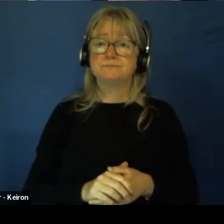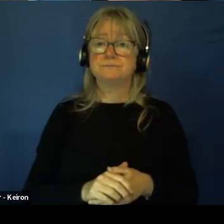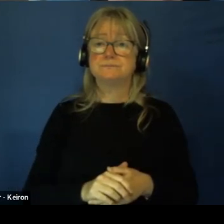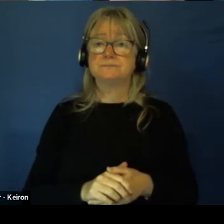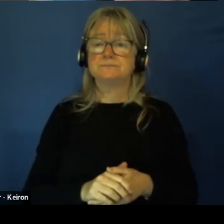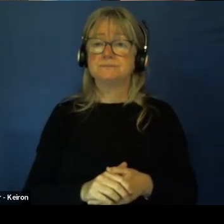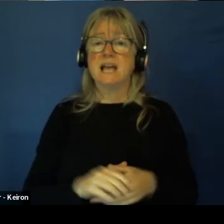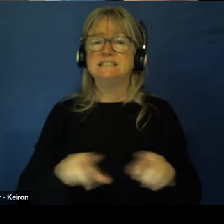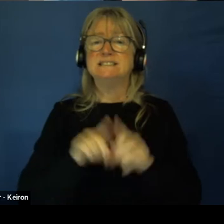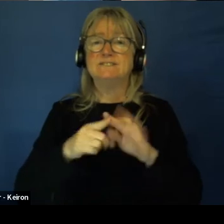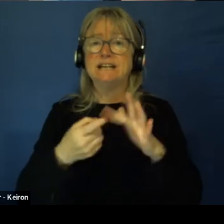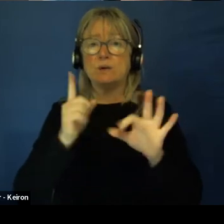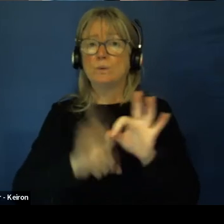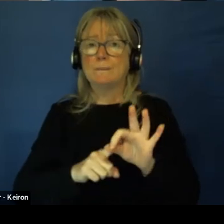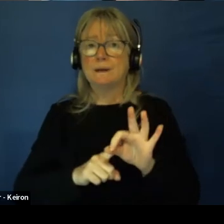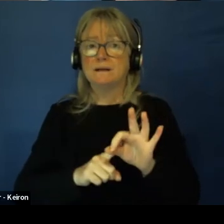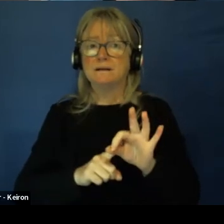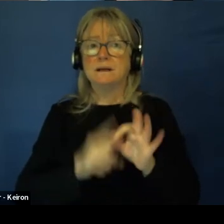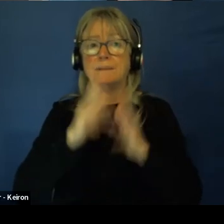They just things that you can reflect on. Yep.